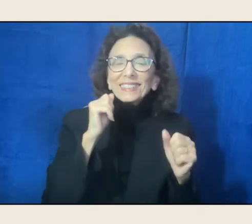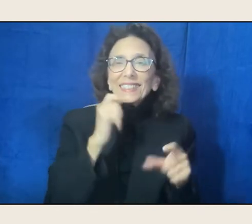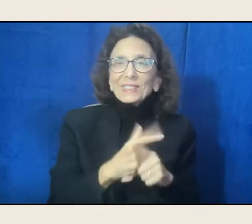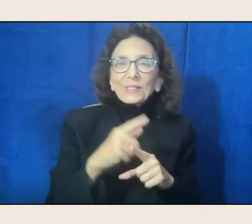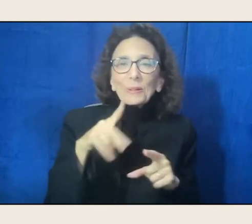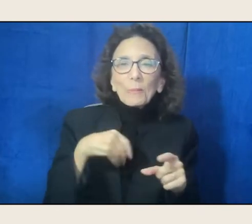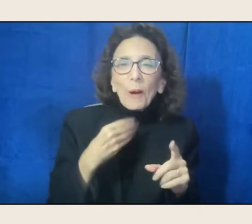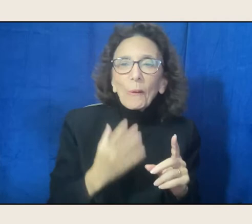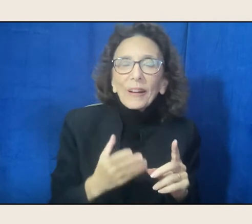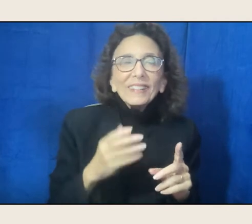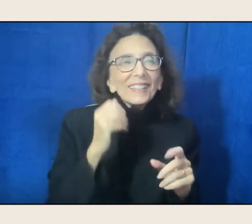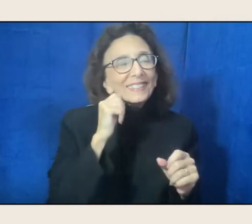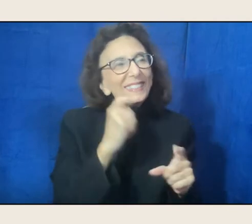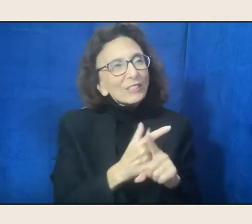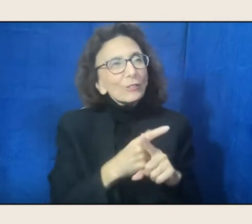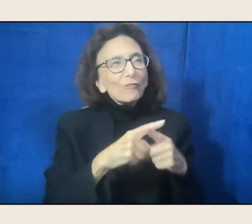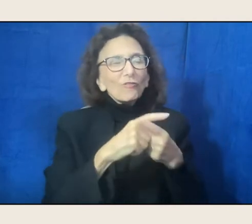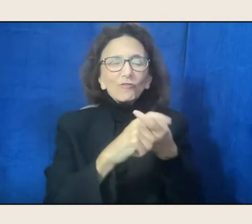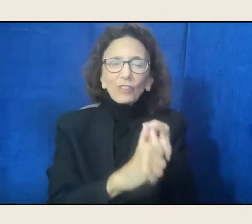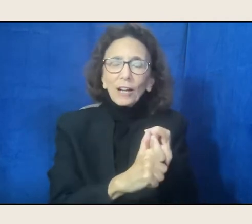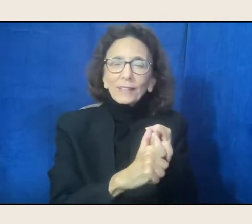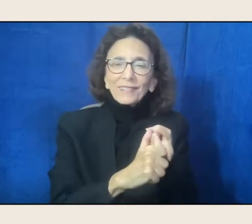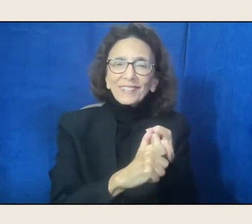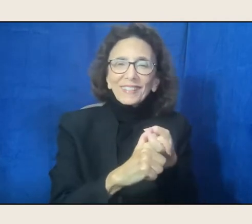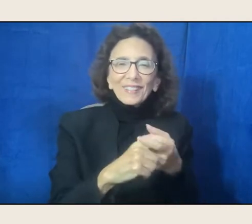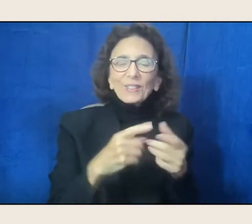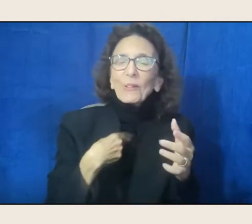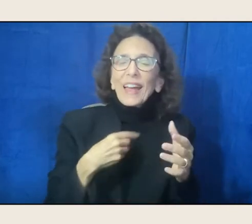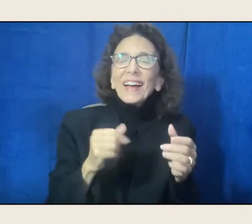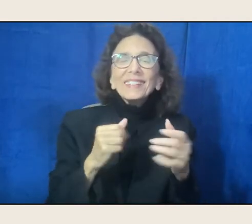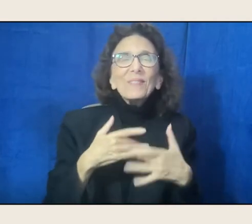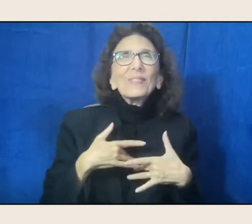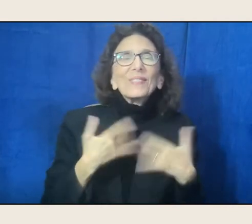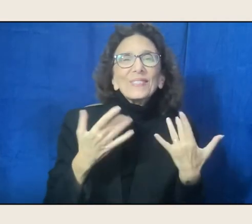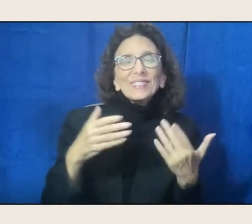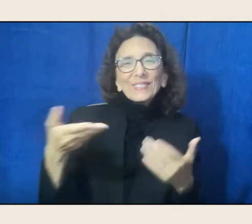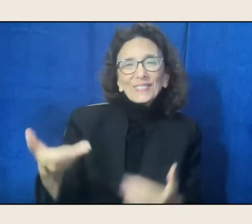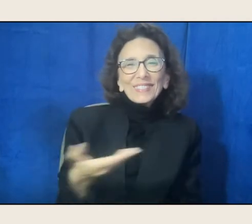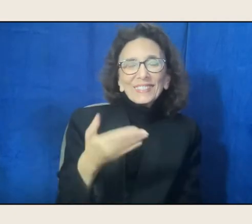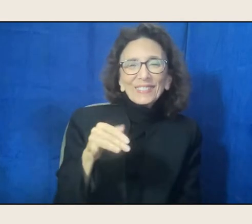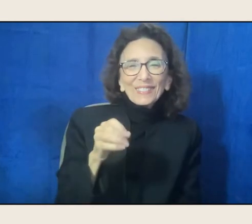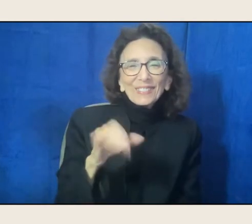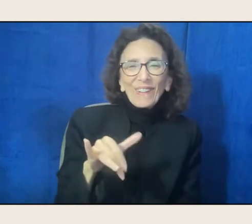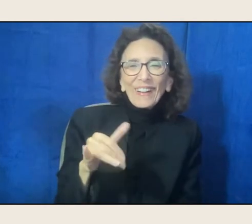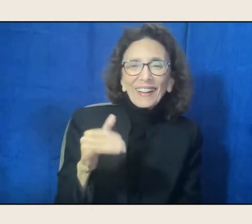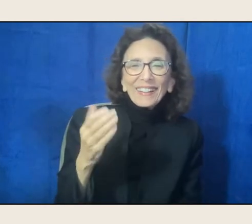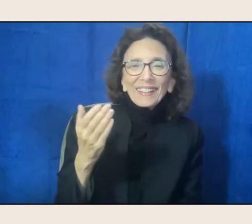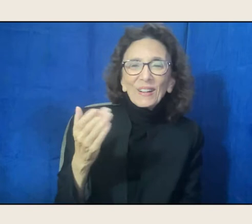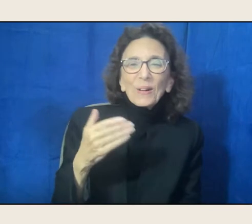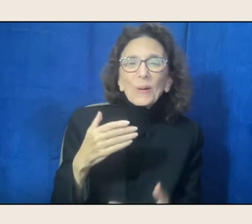So with all of that, Joy, let's talk. We are so happy to have you here today.